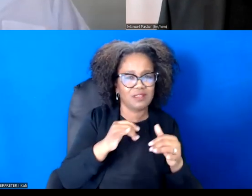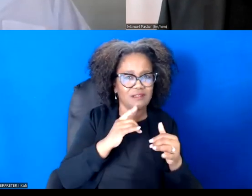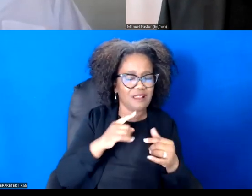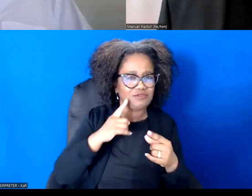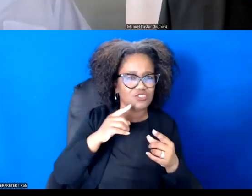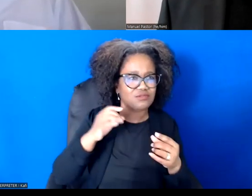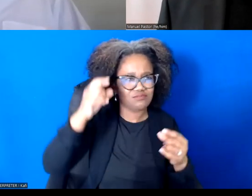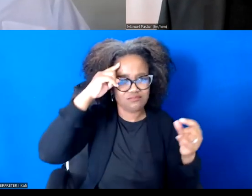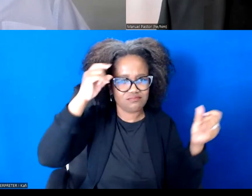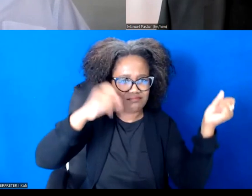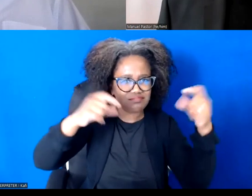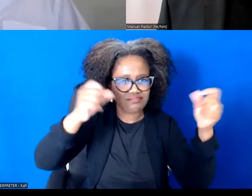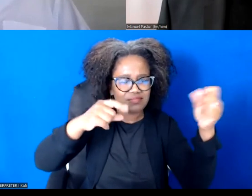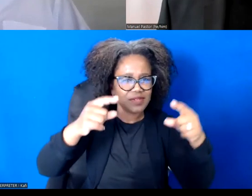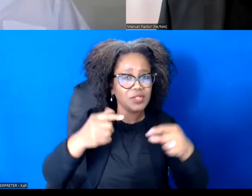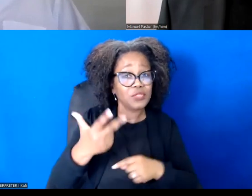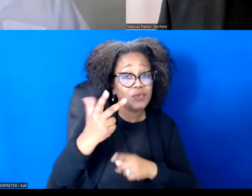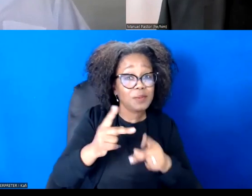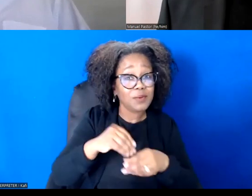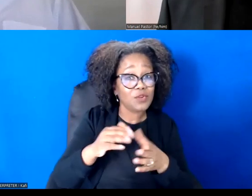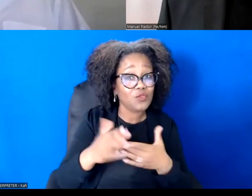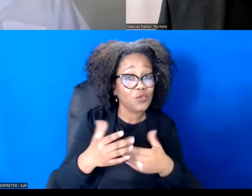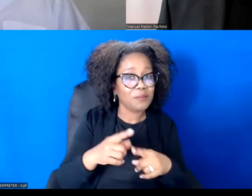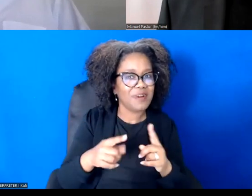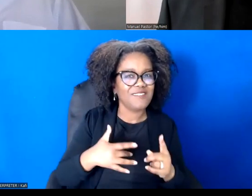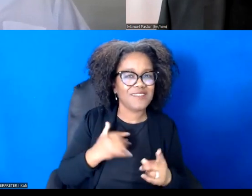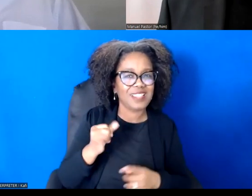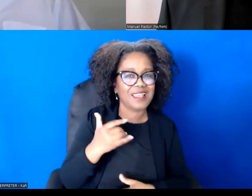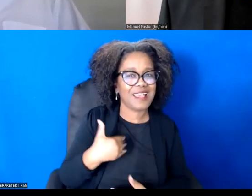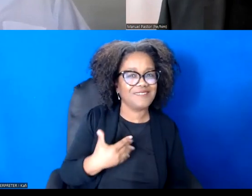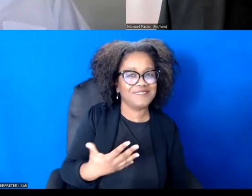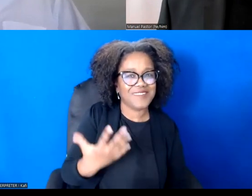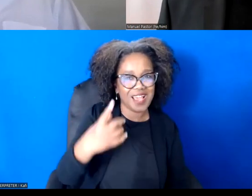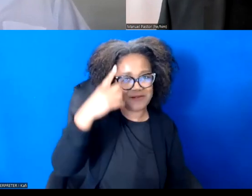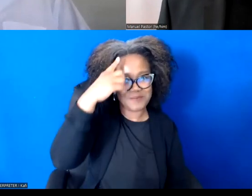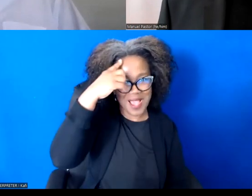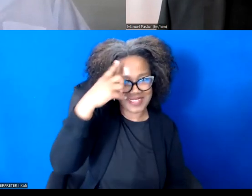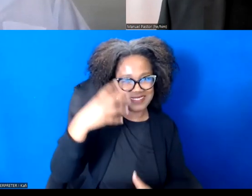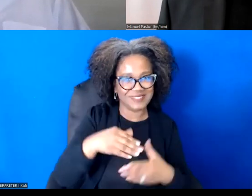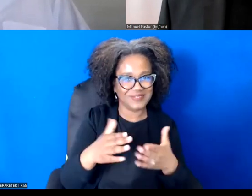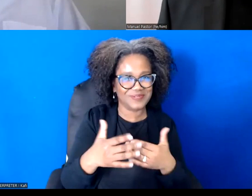And so I learned a lot not just about ideas and injustice, just but about life.